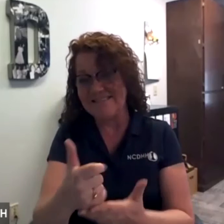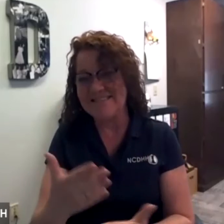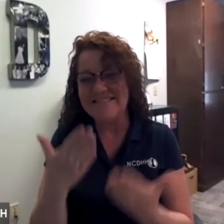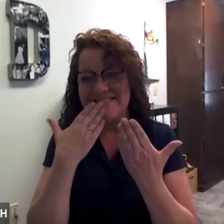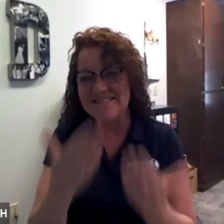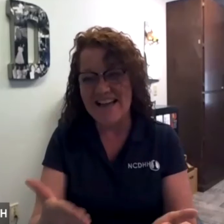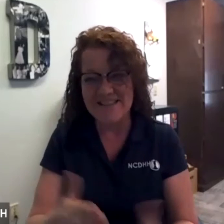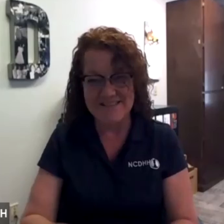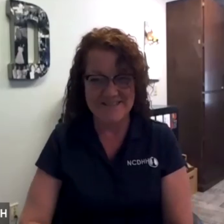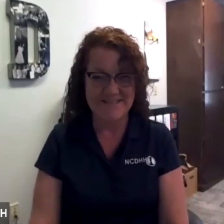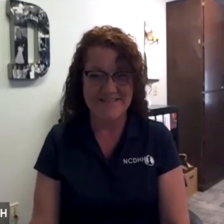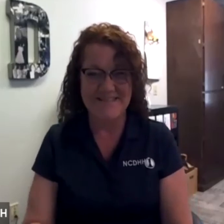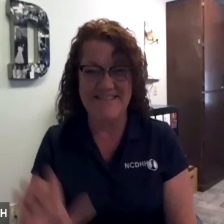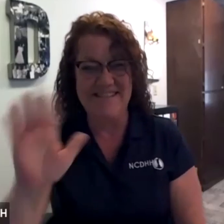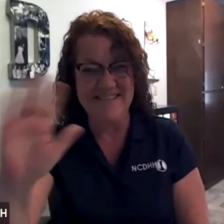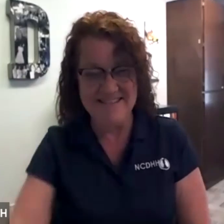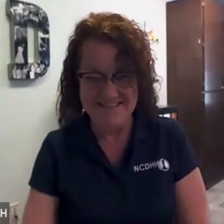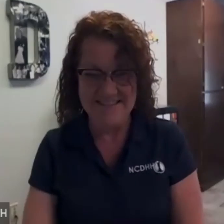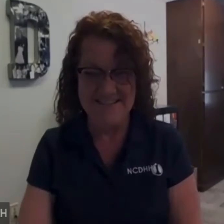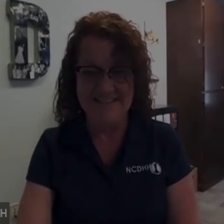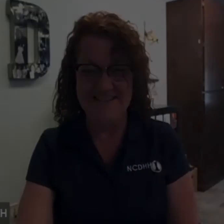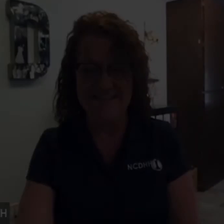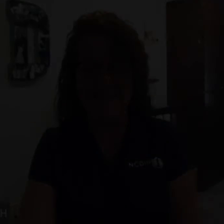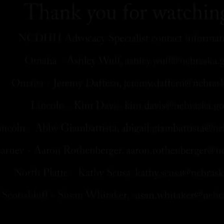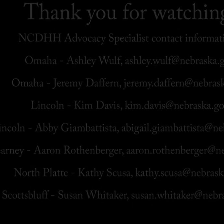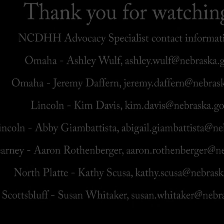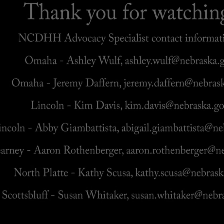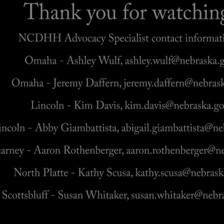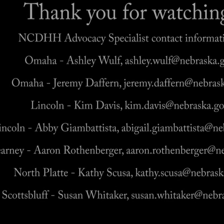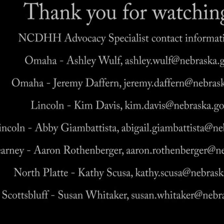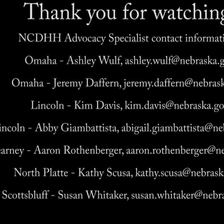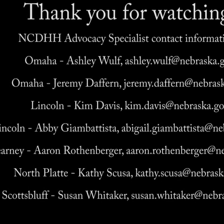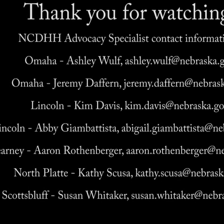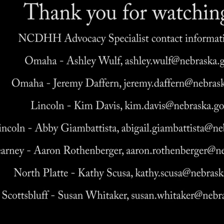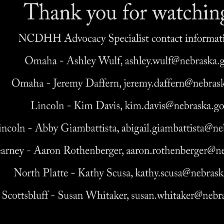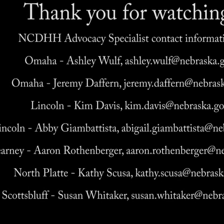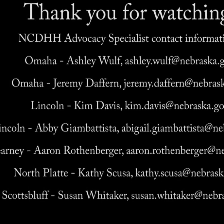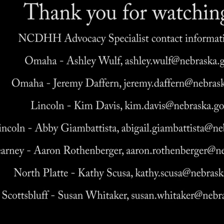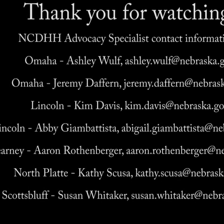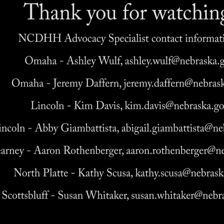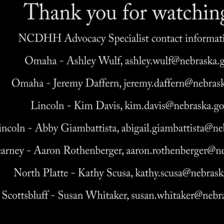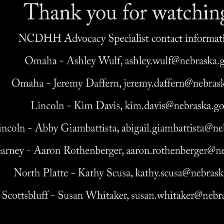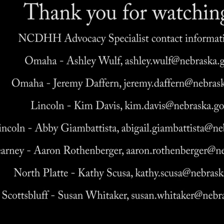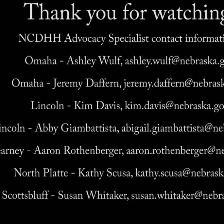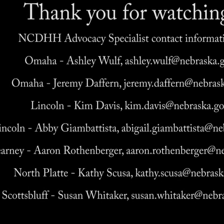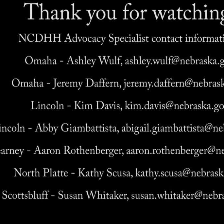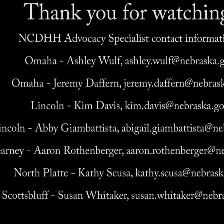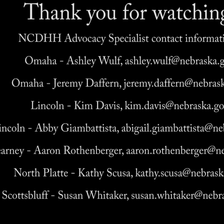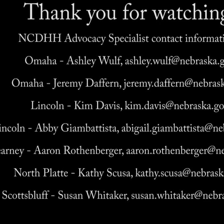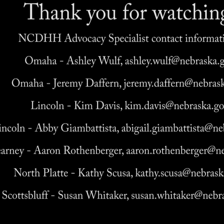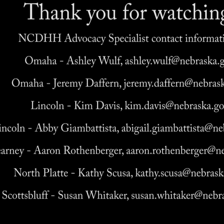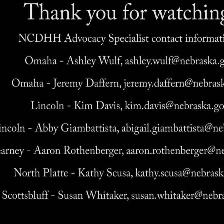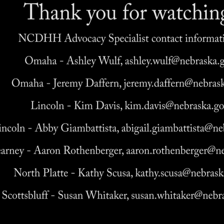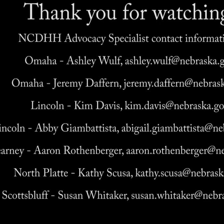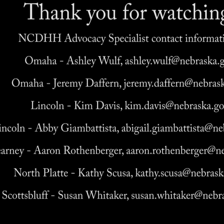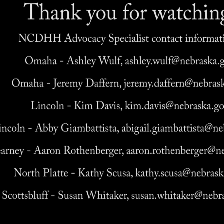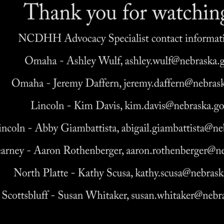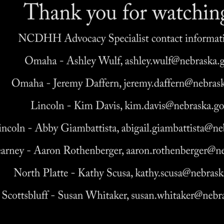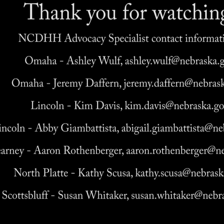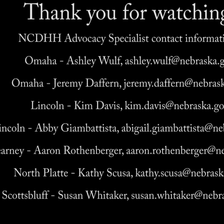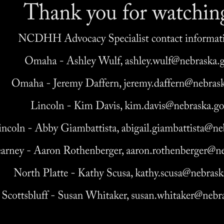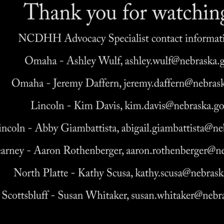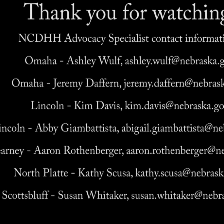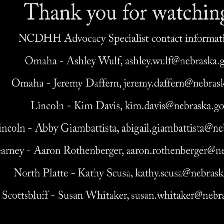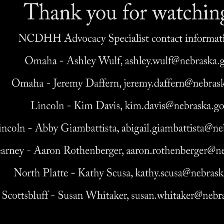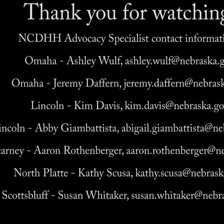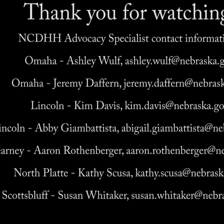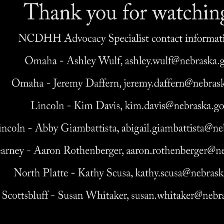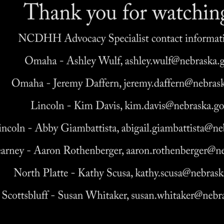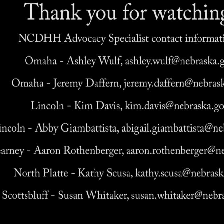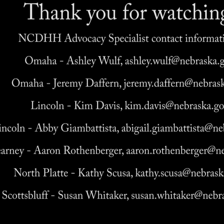if you need our assistance. Thank you.